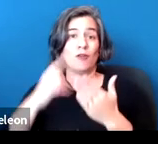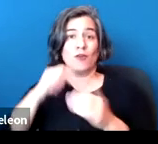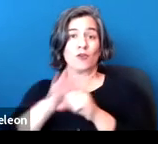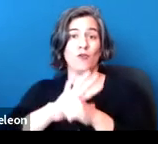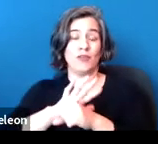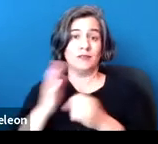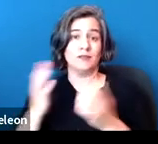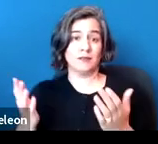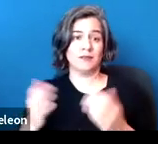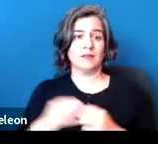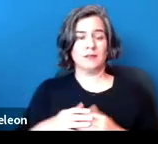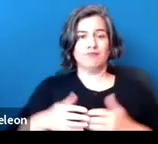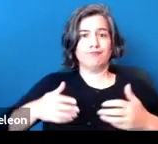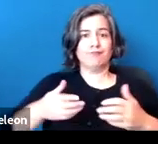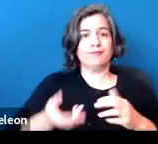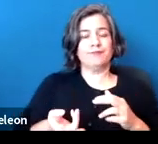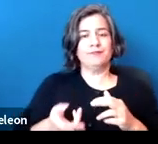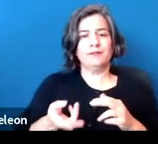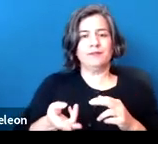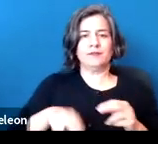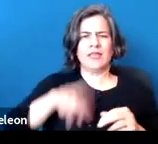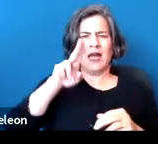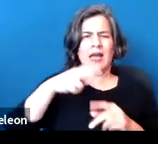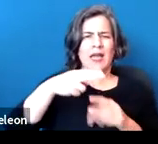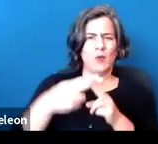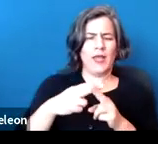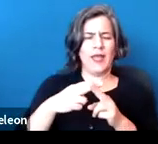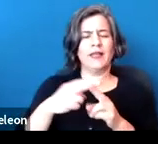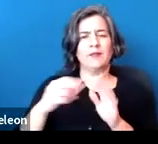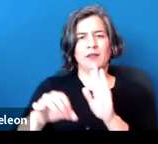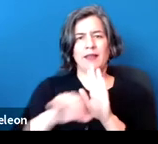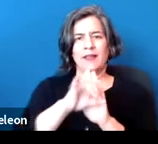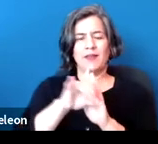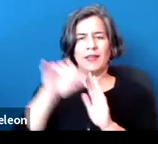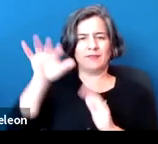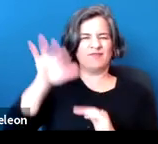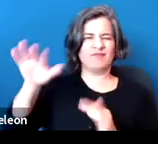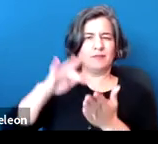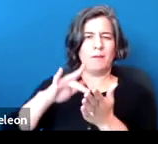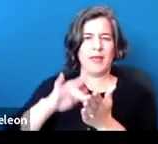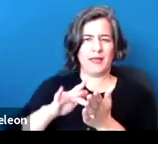Higher weight individuals, often identified by the medical term obesity,